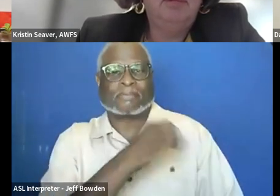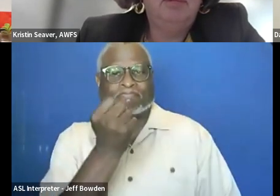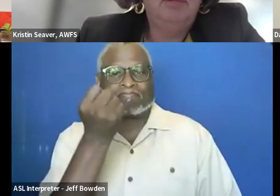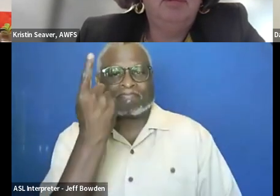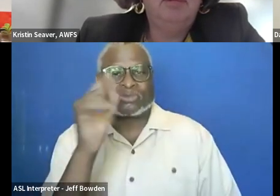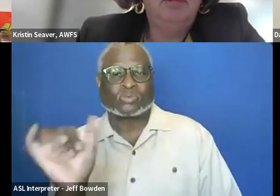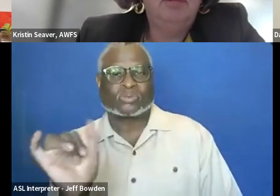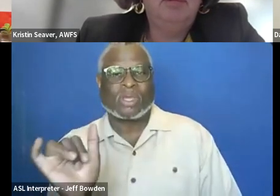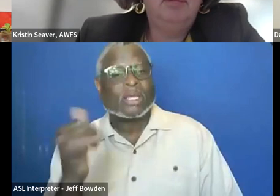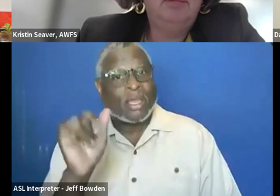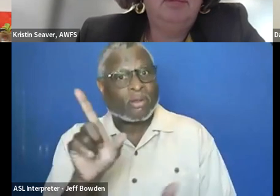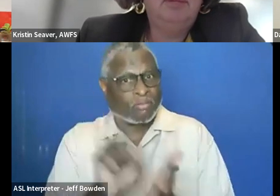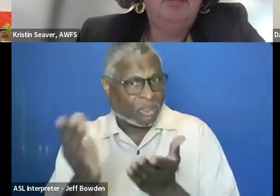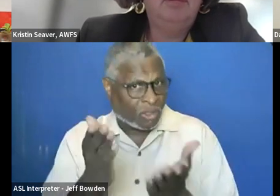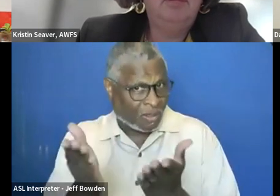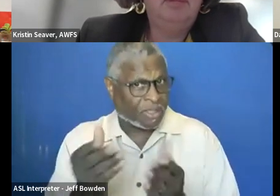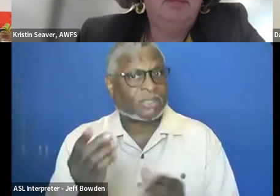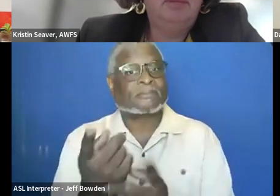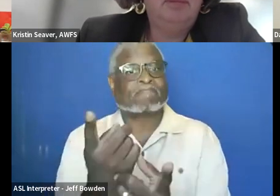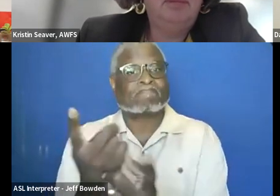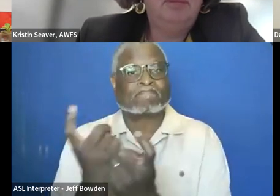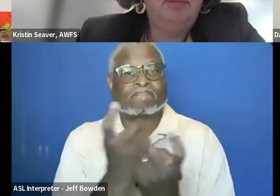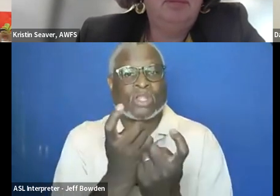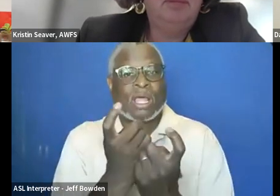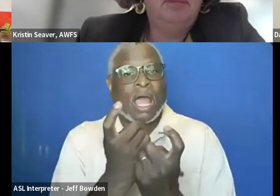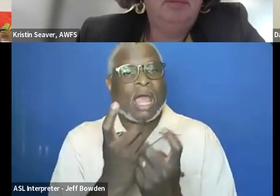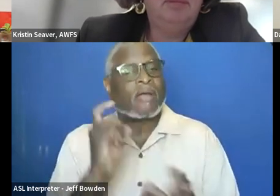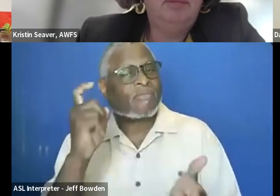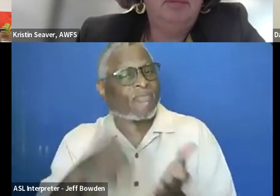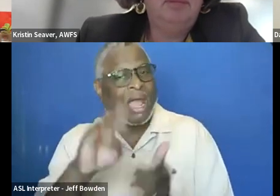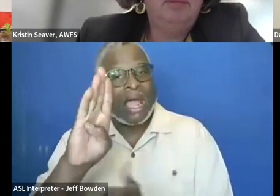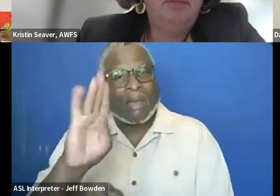You have the print services solicitation, and you found the biobased printer toner.